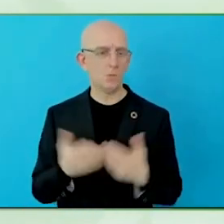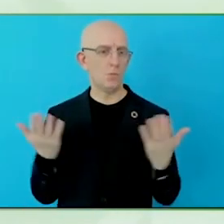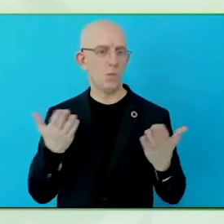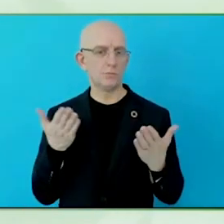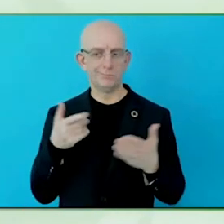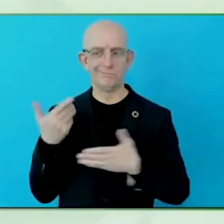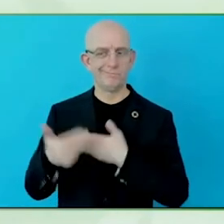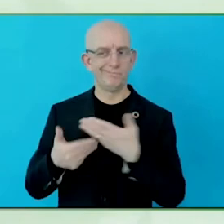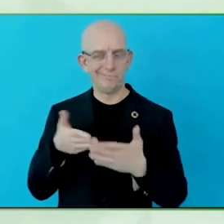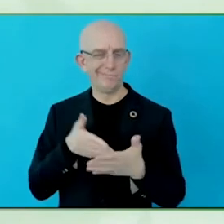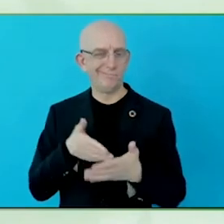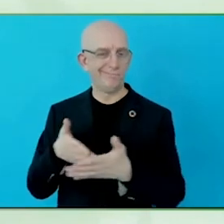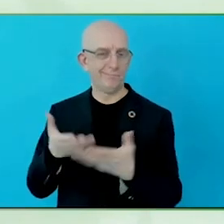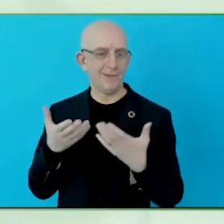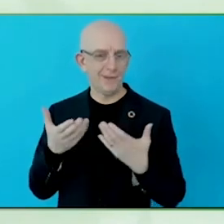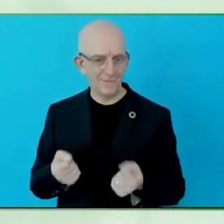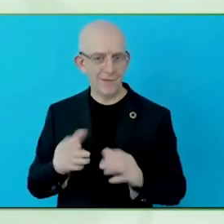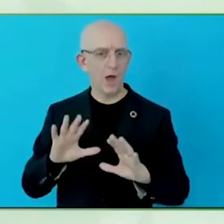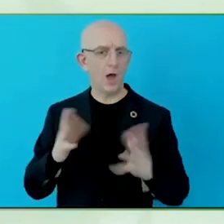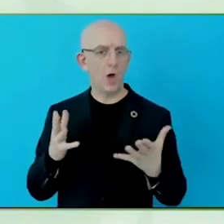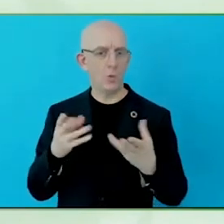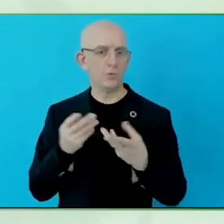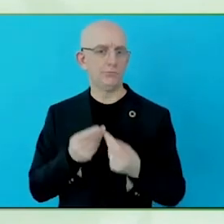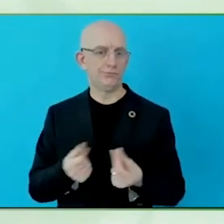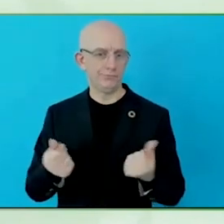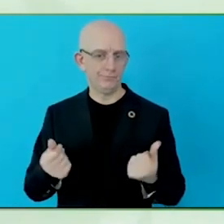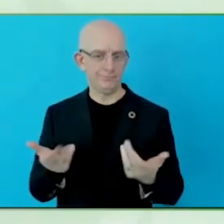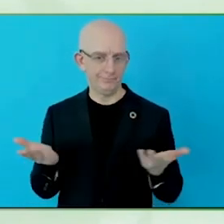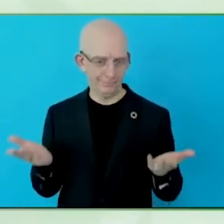Sure. I work with Scotiabank. We are a very global bank.